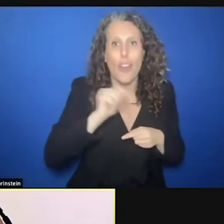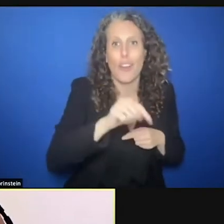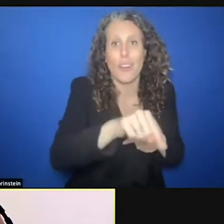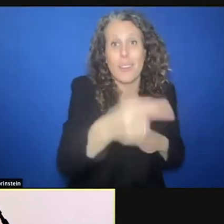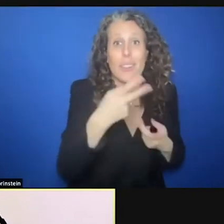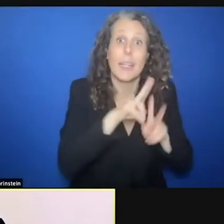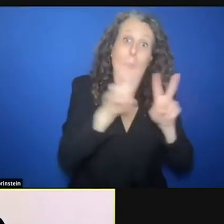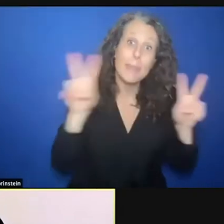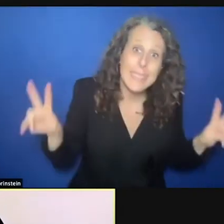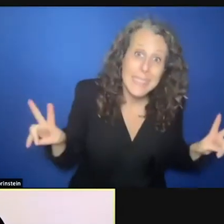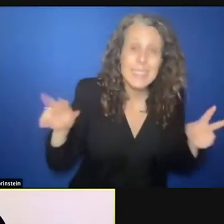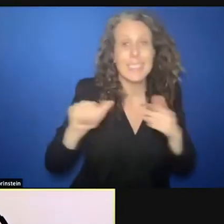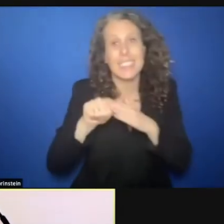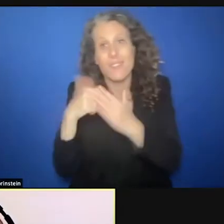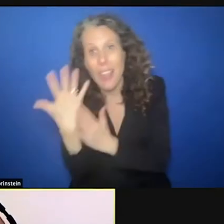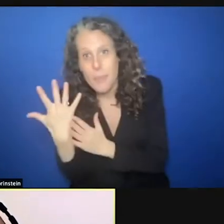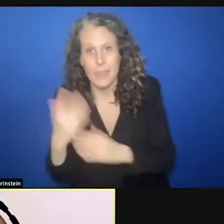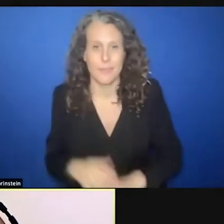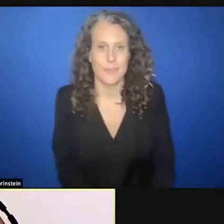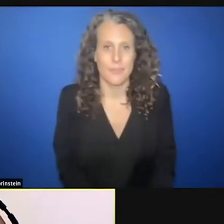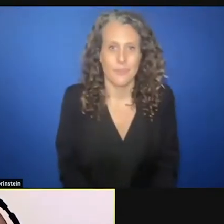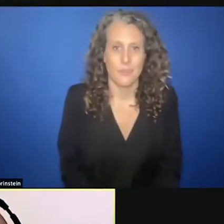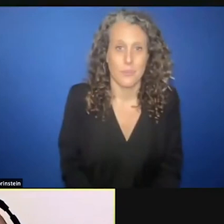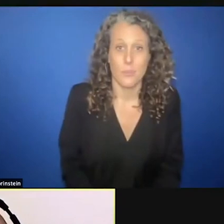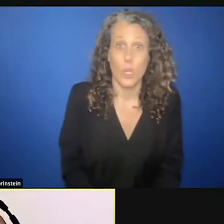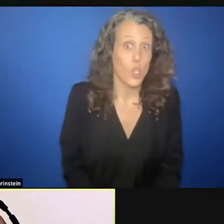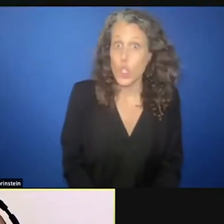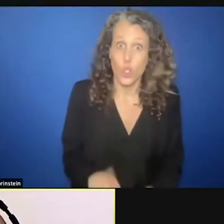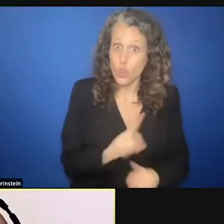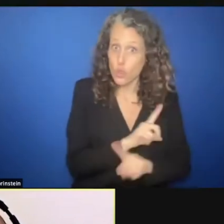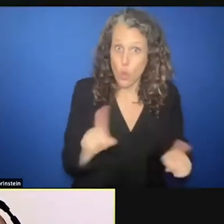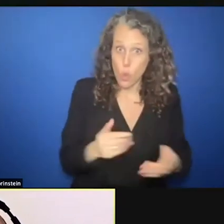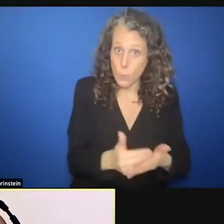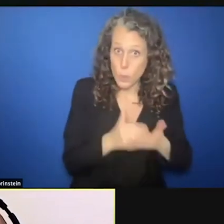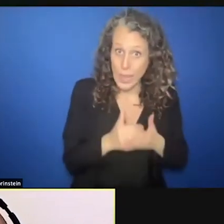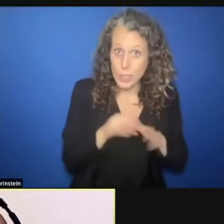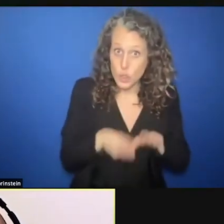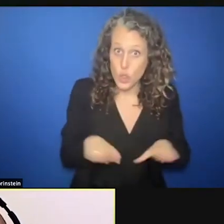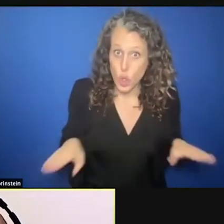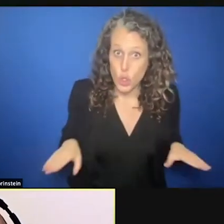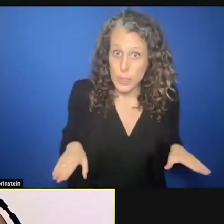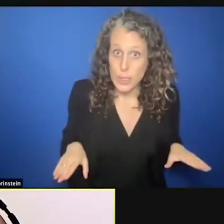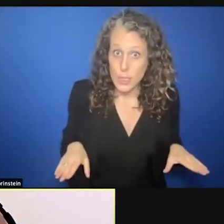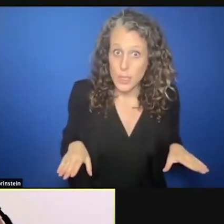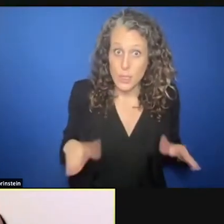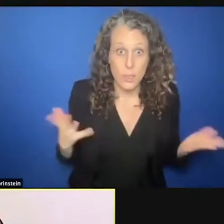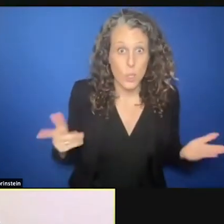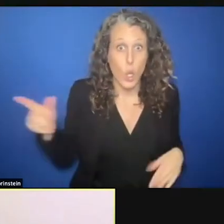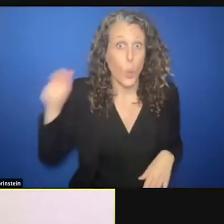develop many. Because if you do not protect children, women in some areas, you cannot move